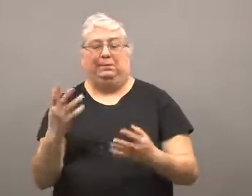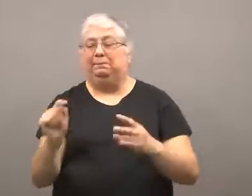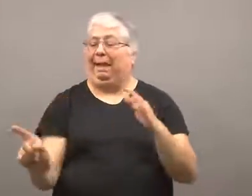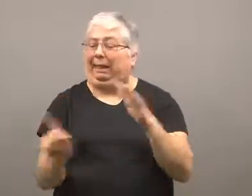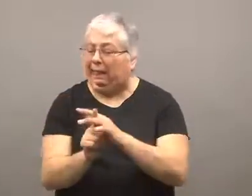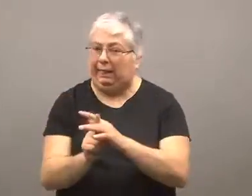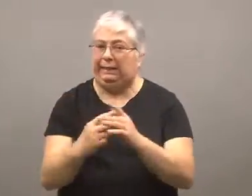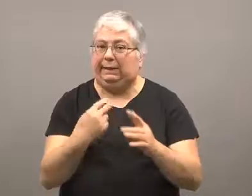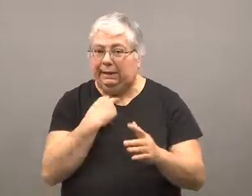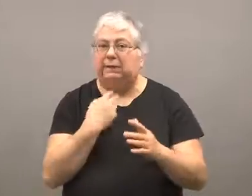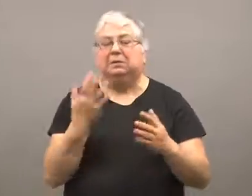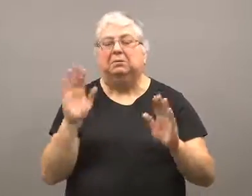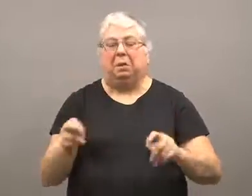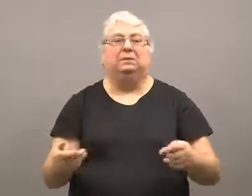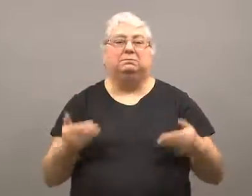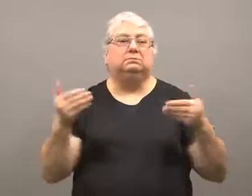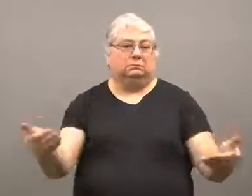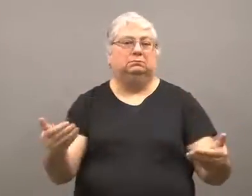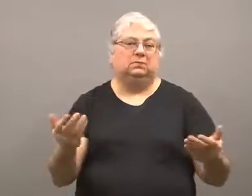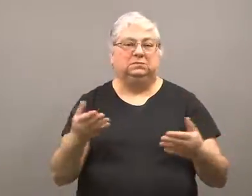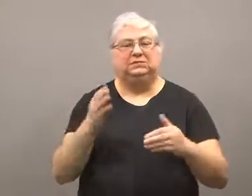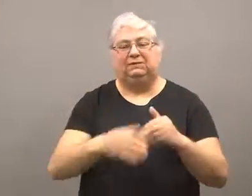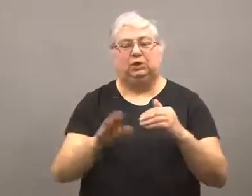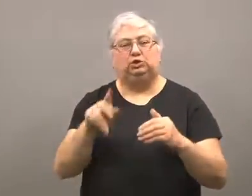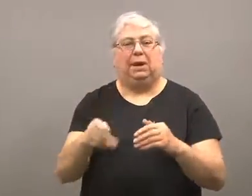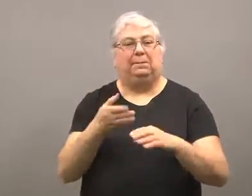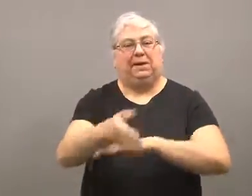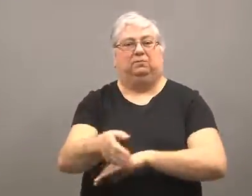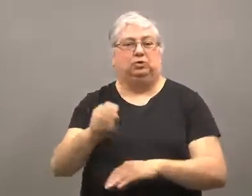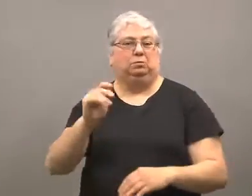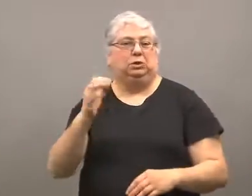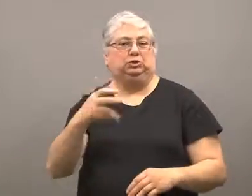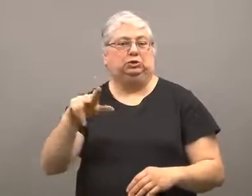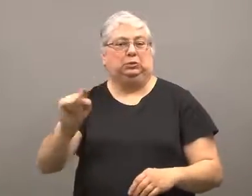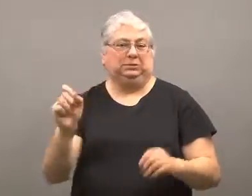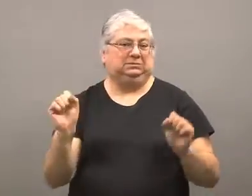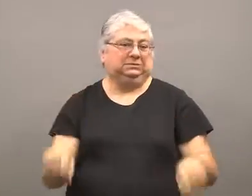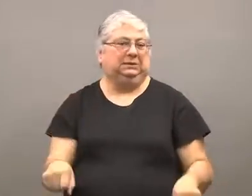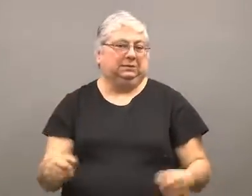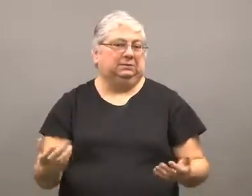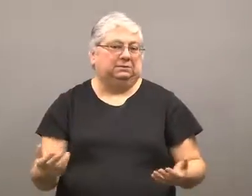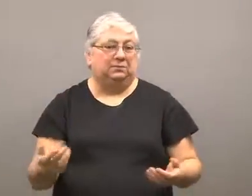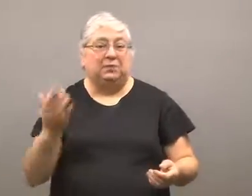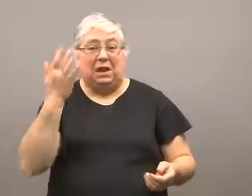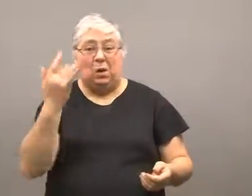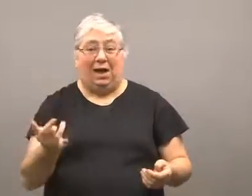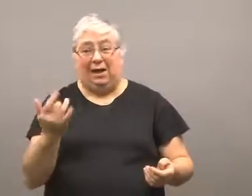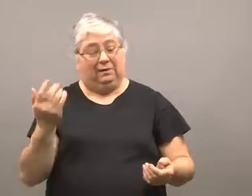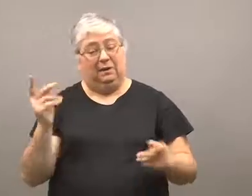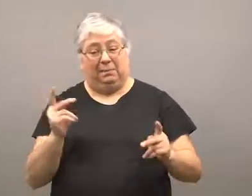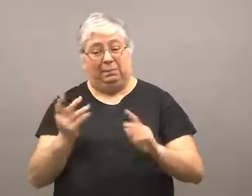Then, even if there was a glitch, you can complete the process after the 31st.